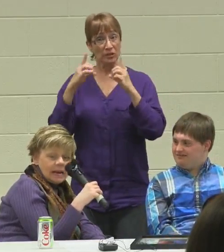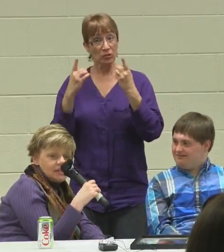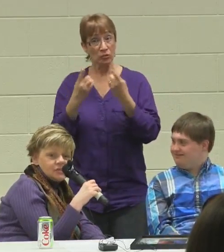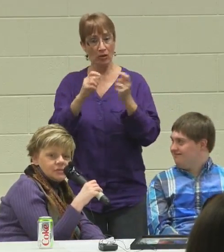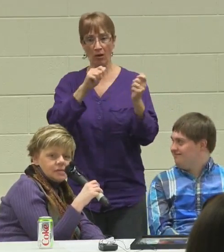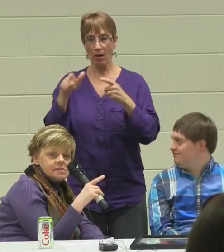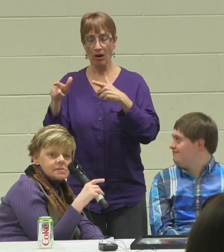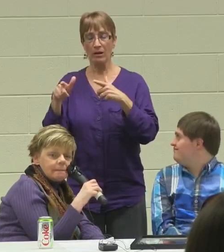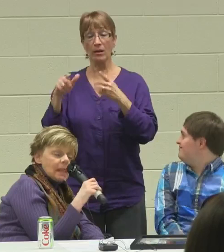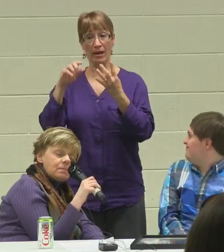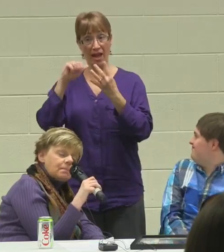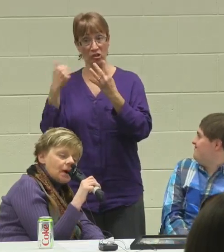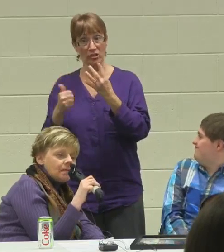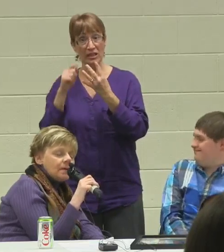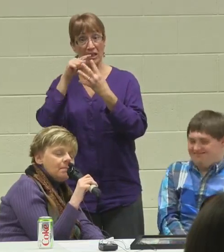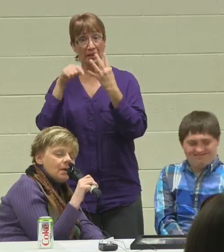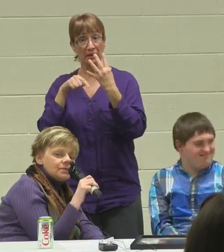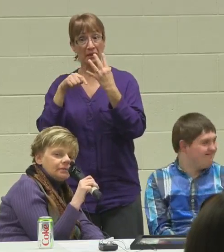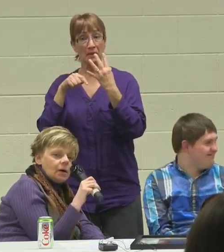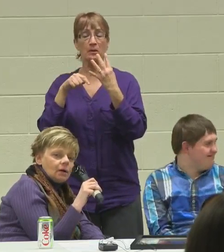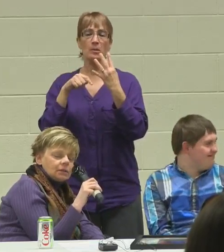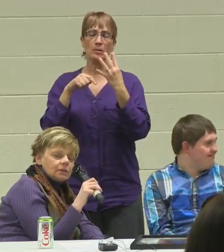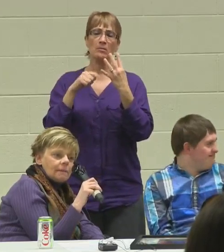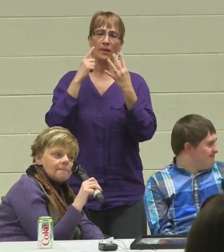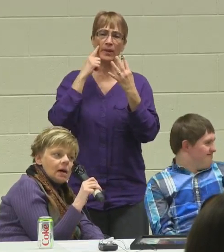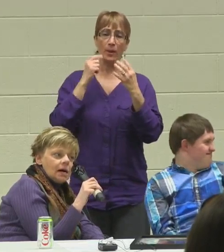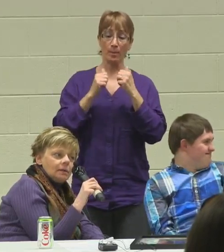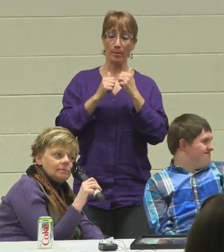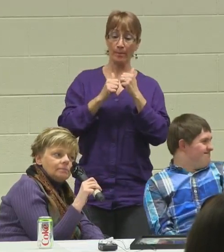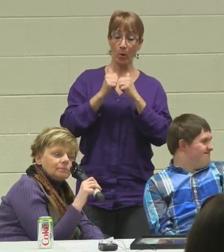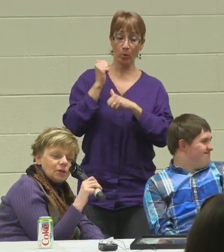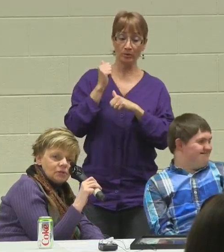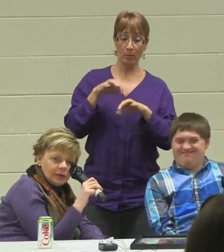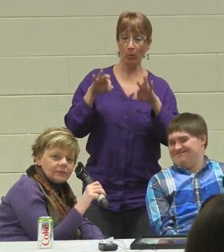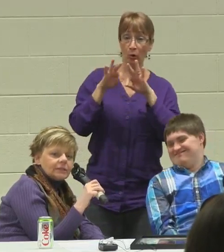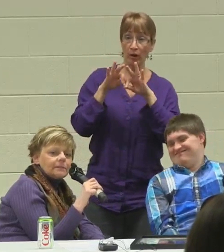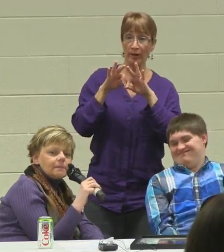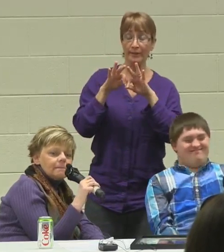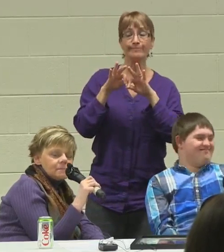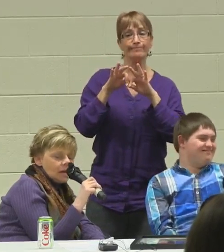agencies. But probably most of all perseverance